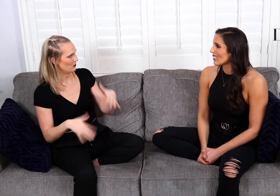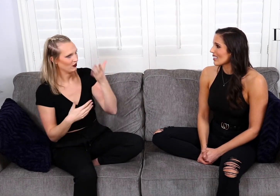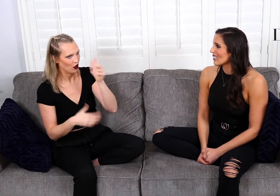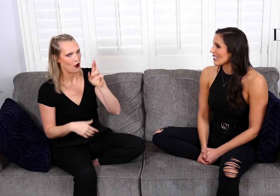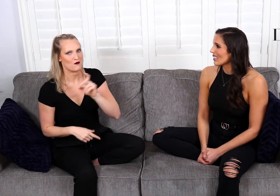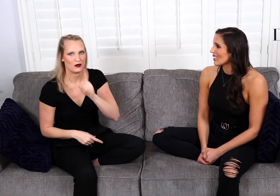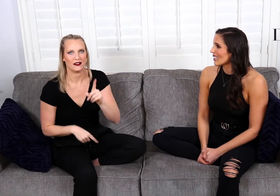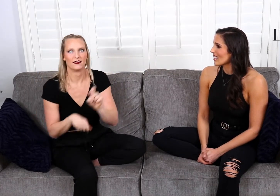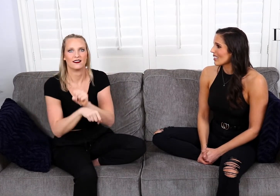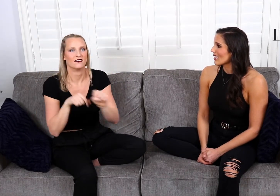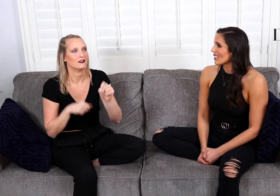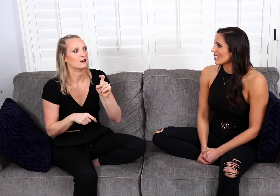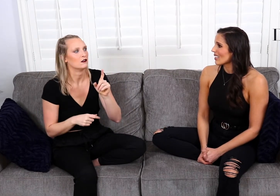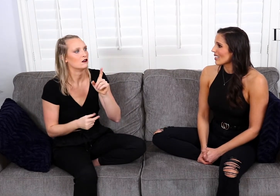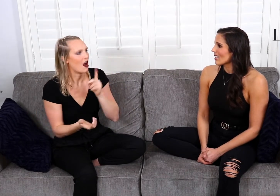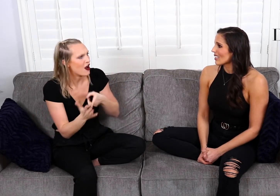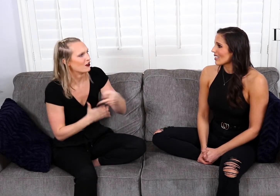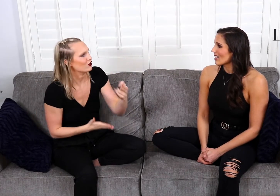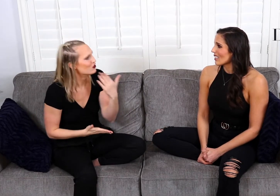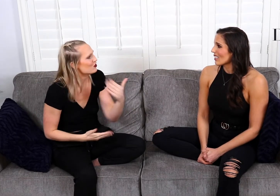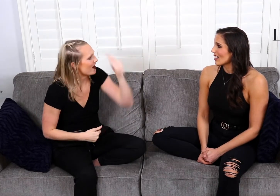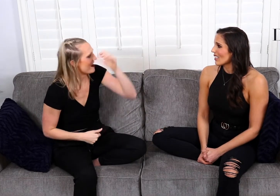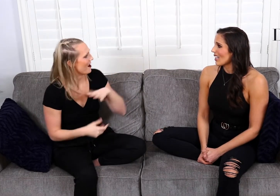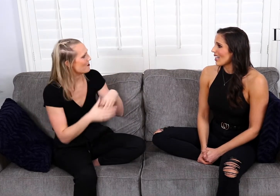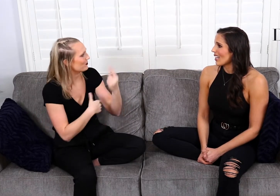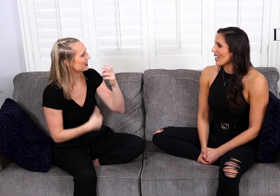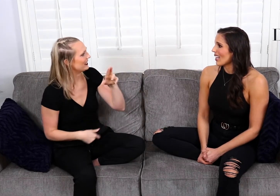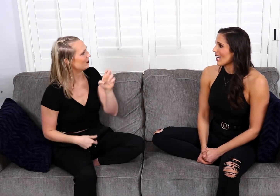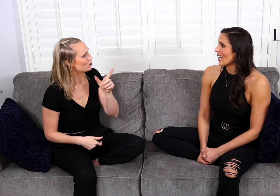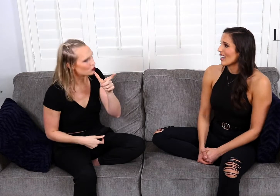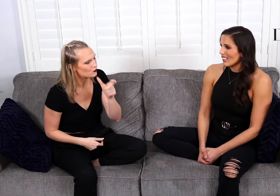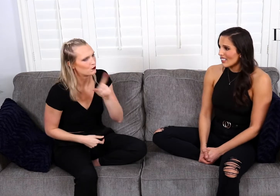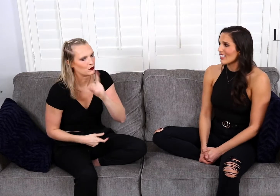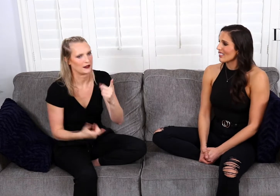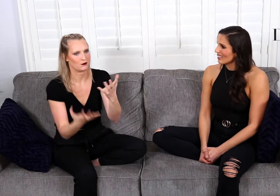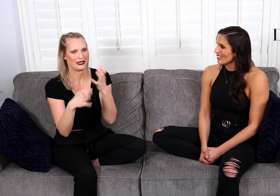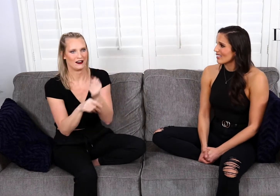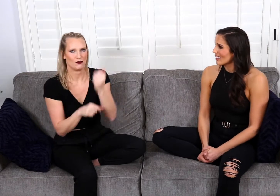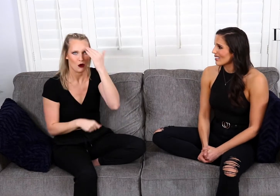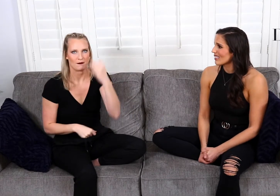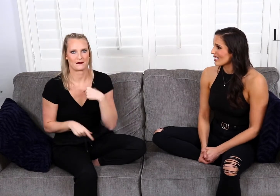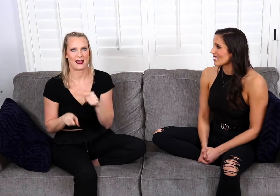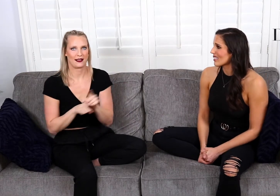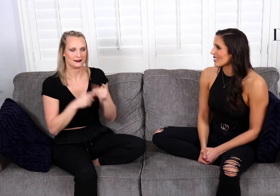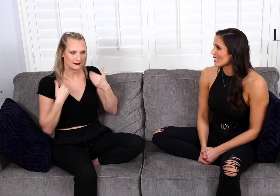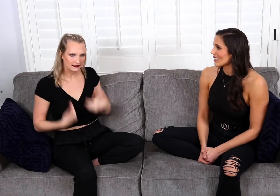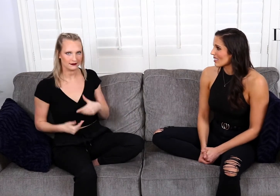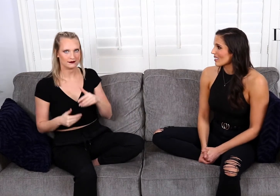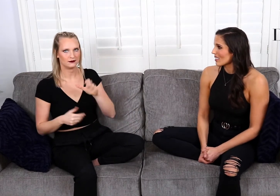“You know what, there are really good honest authentic guys out there who want to get to know me as Carly,